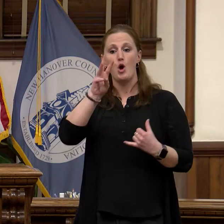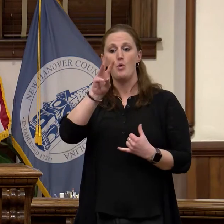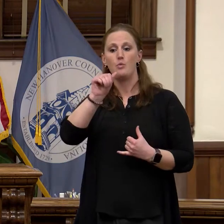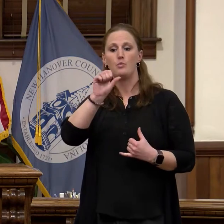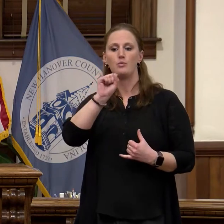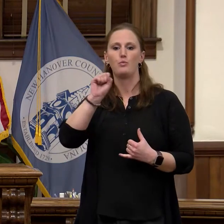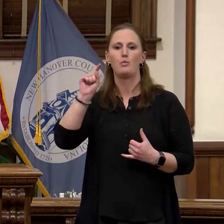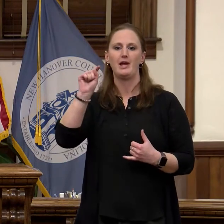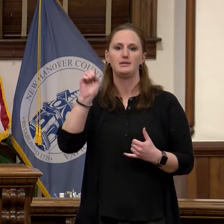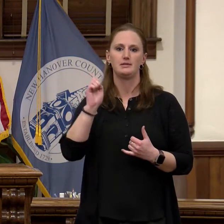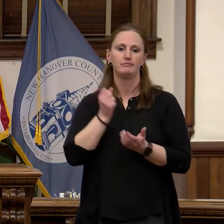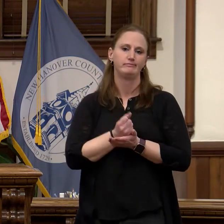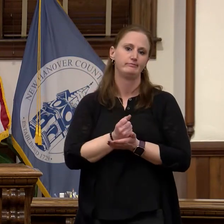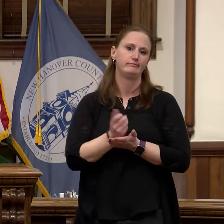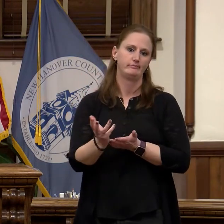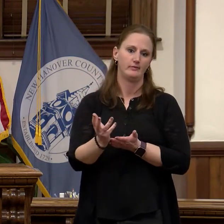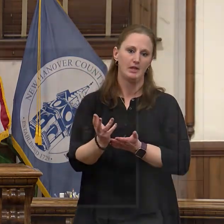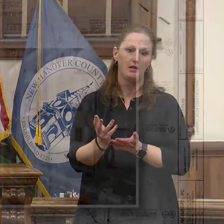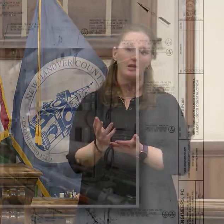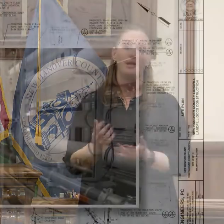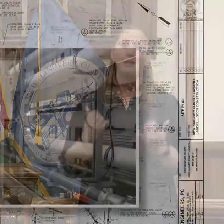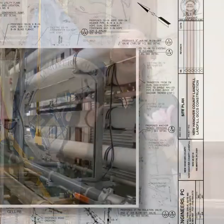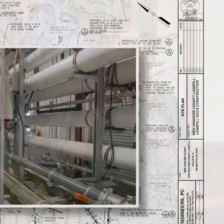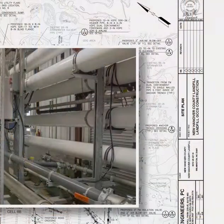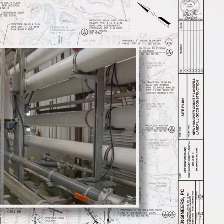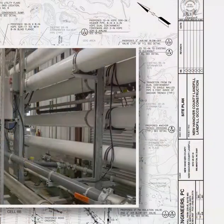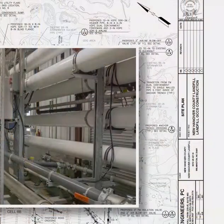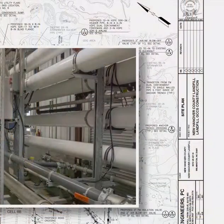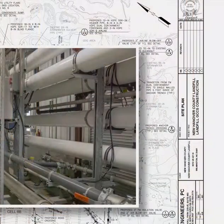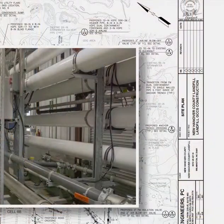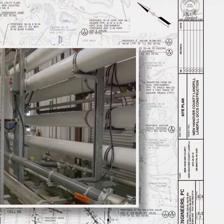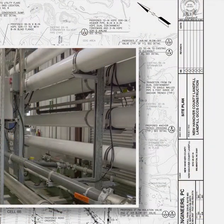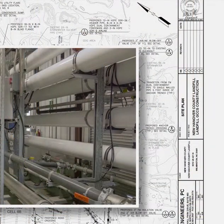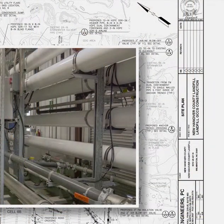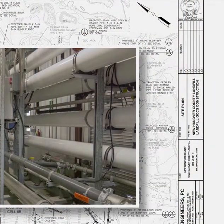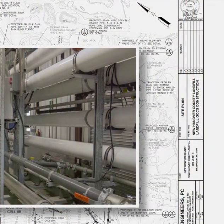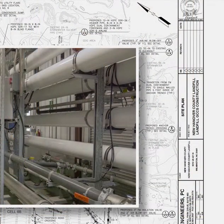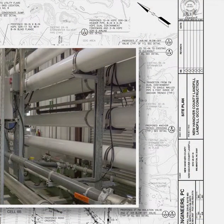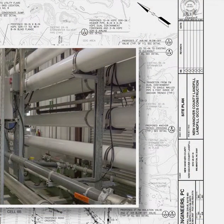innovative operation than our County's landfill. Just this year we completed the